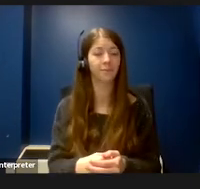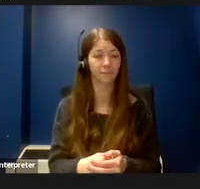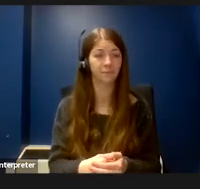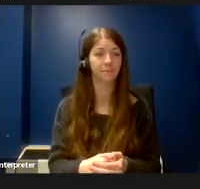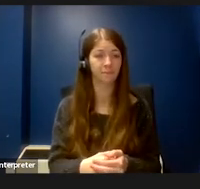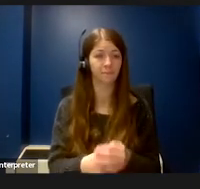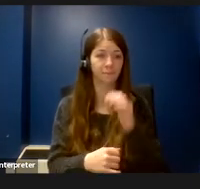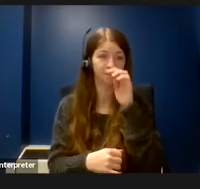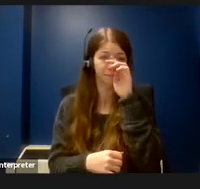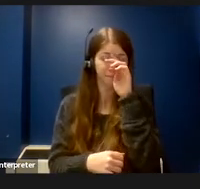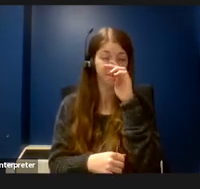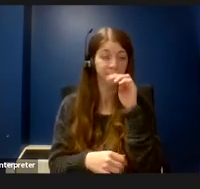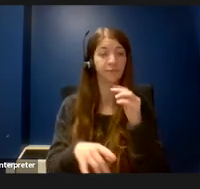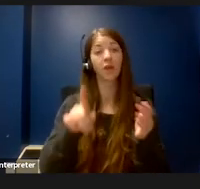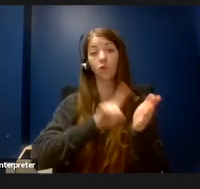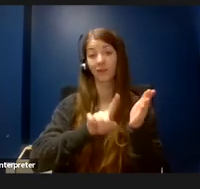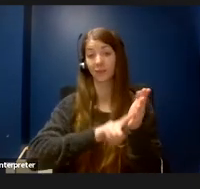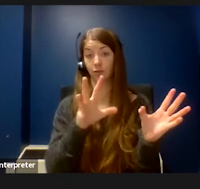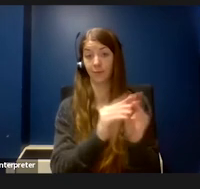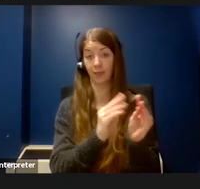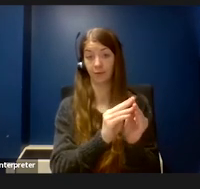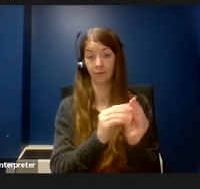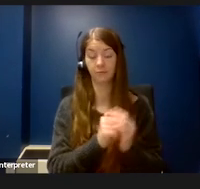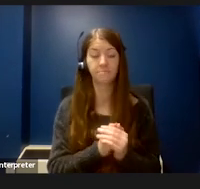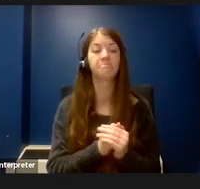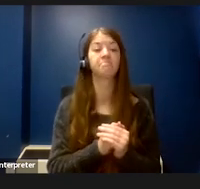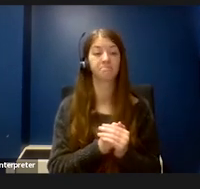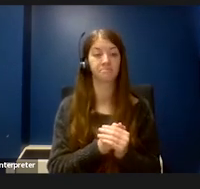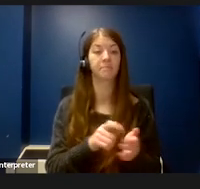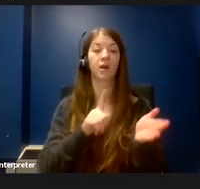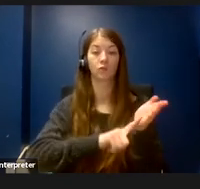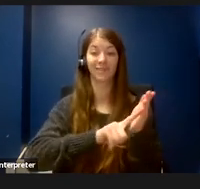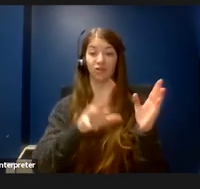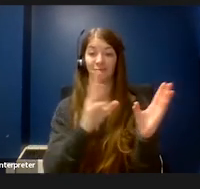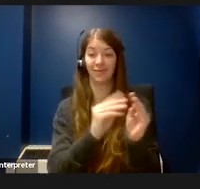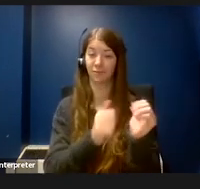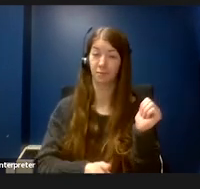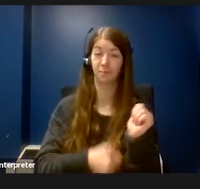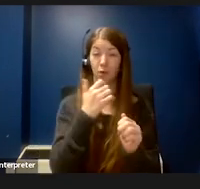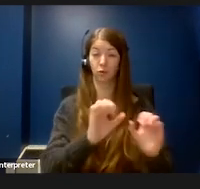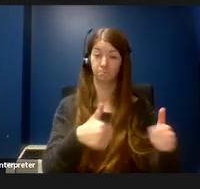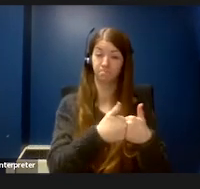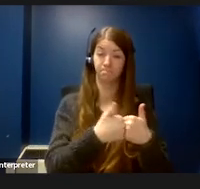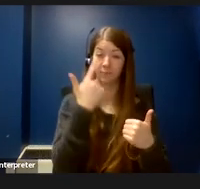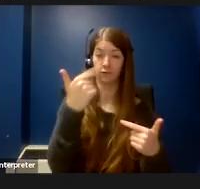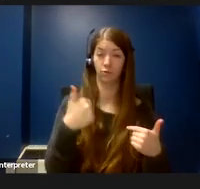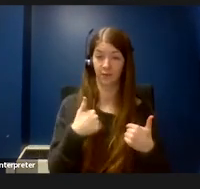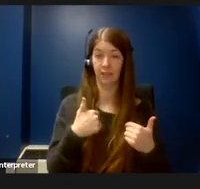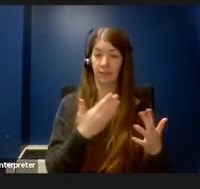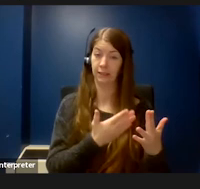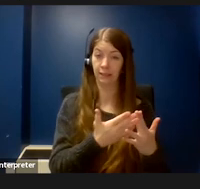Research meetings were probably the most difficult thing for me to navigate in my research career.